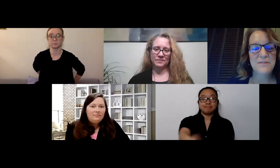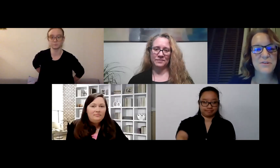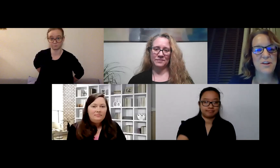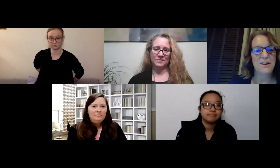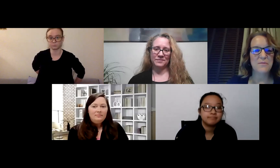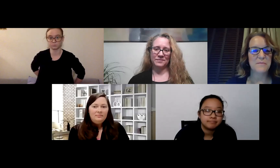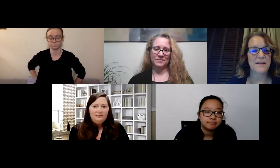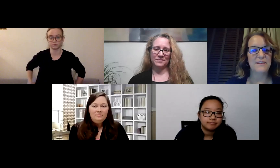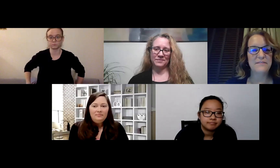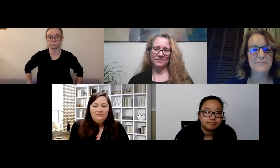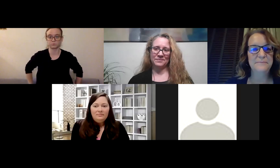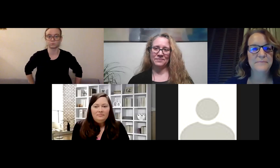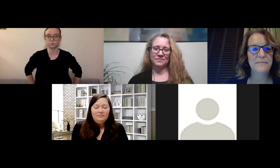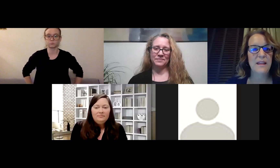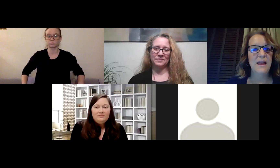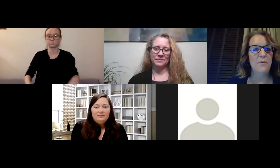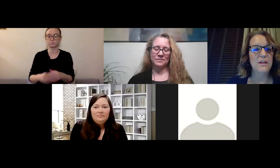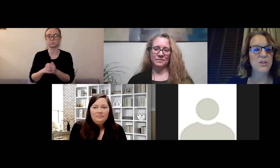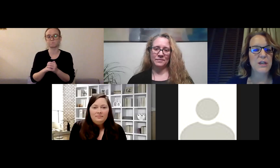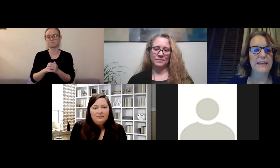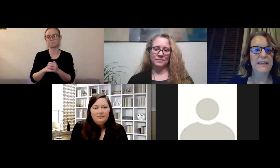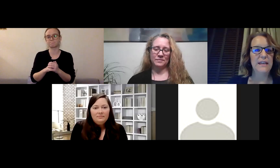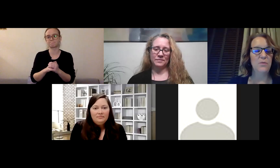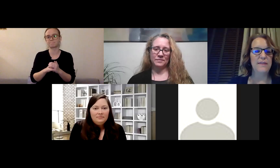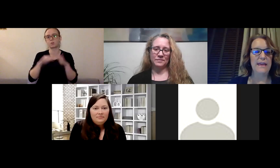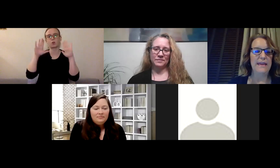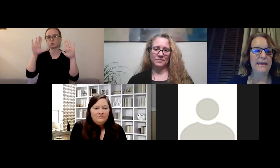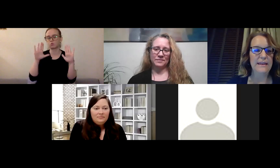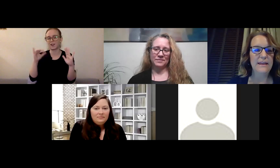Thanks for sharing your perspective. I wanna check in with Anne